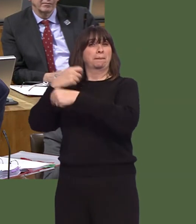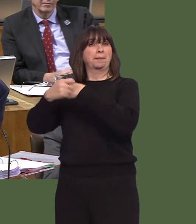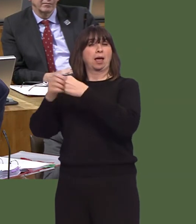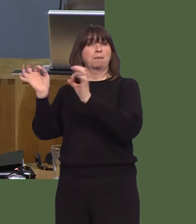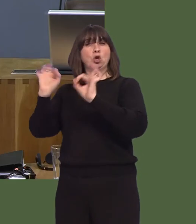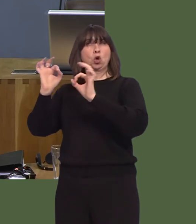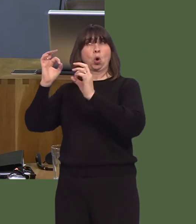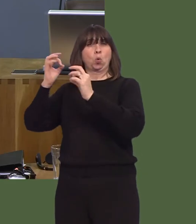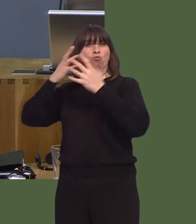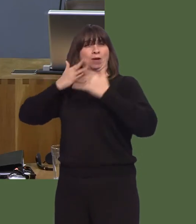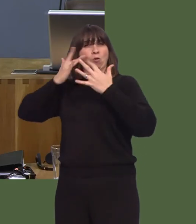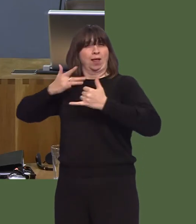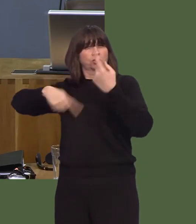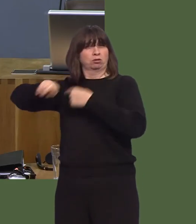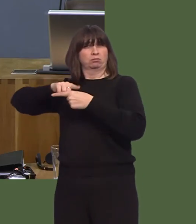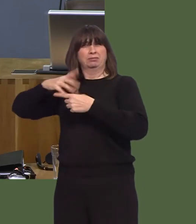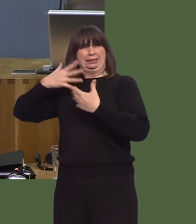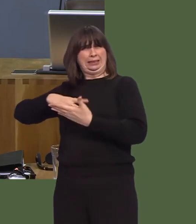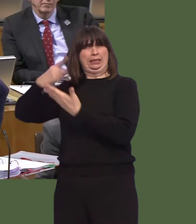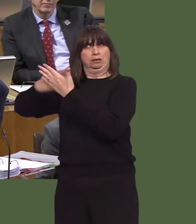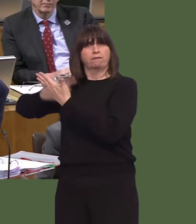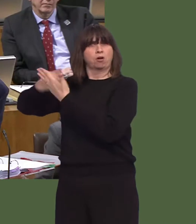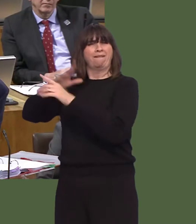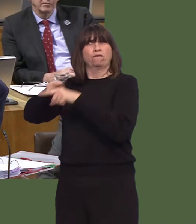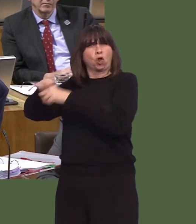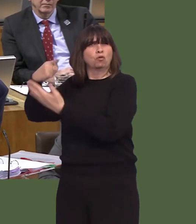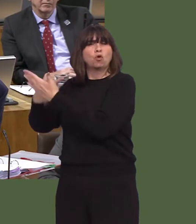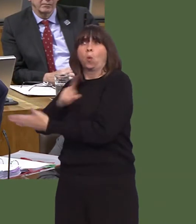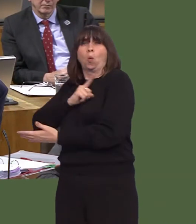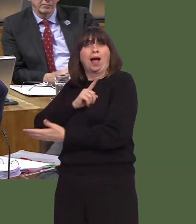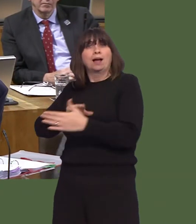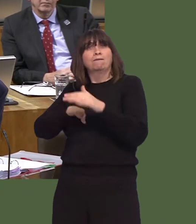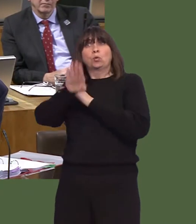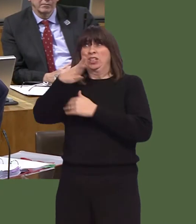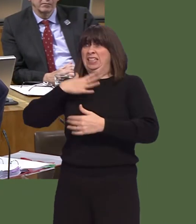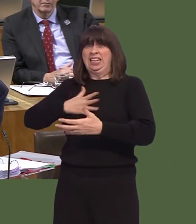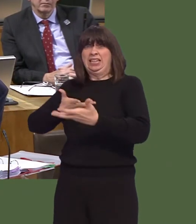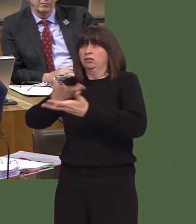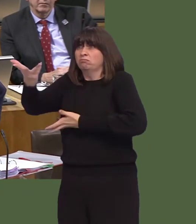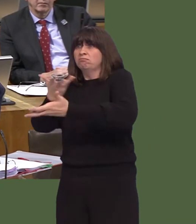Our financial services sector will still have to operate in the European market. If it doesn't follow the rules of the European market, it won't be able to operate there,